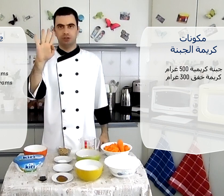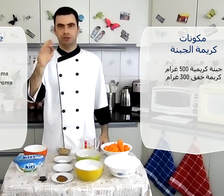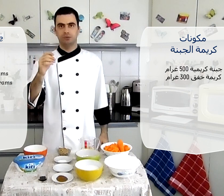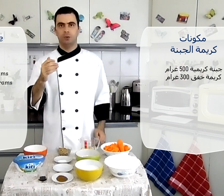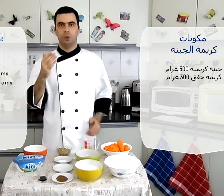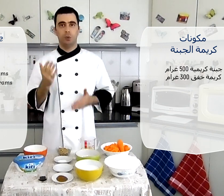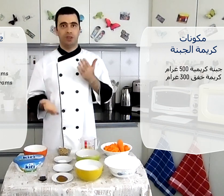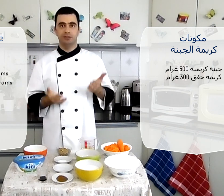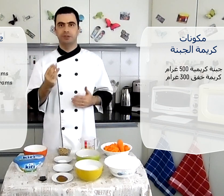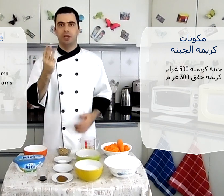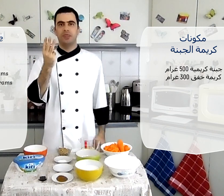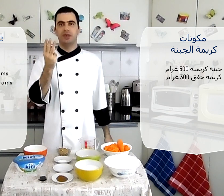whipping cream كريمة خفق